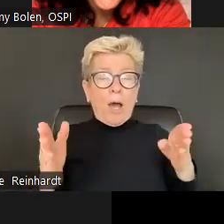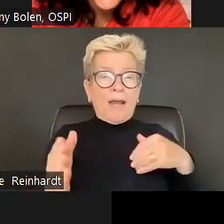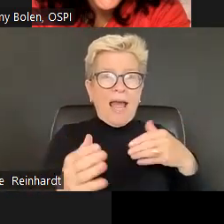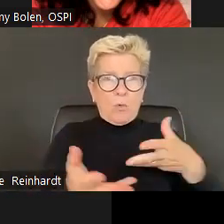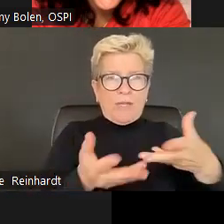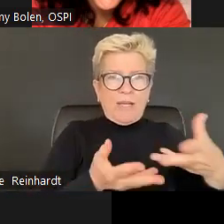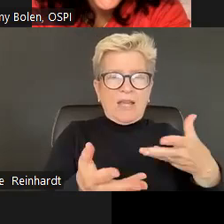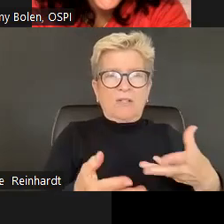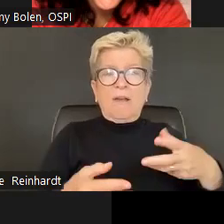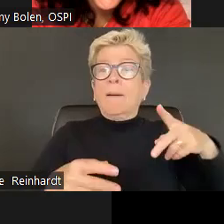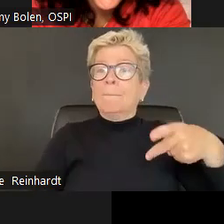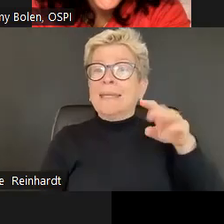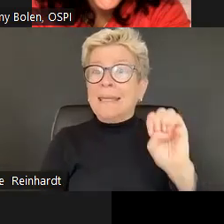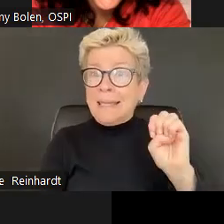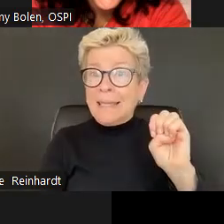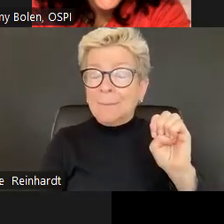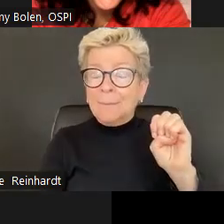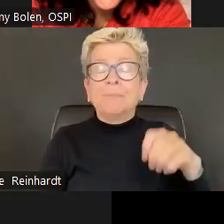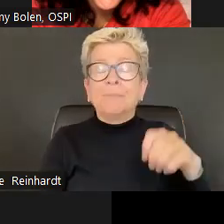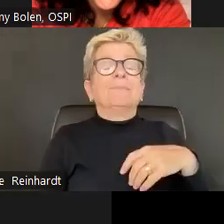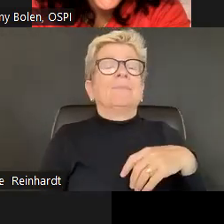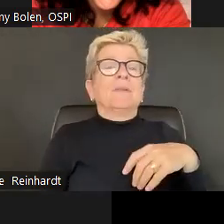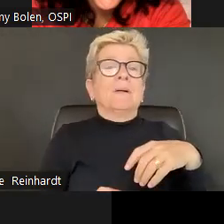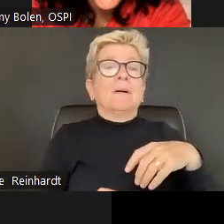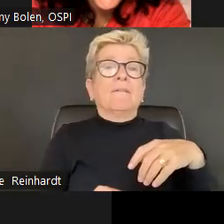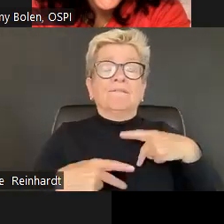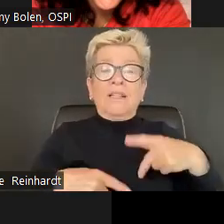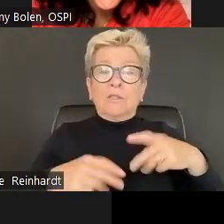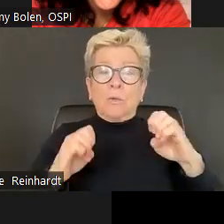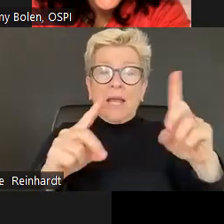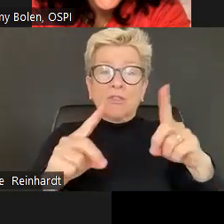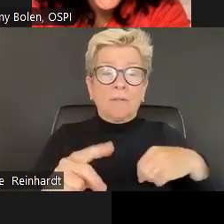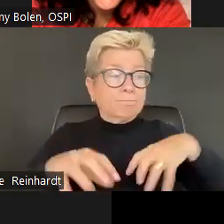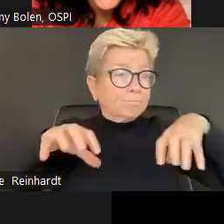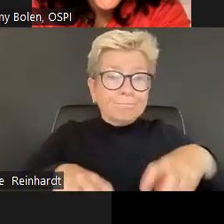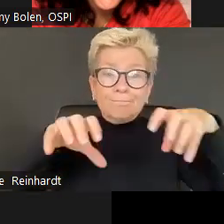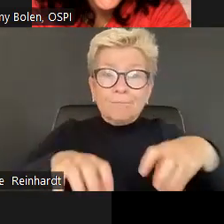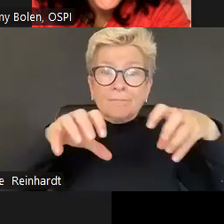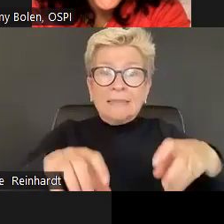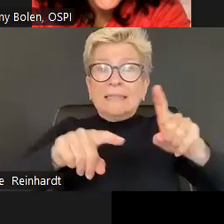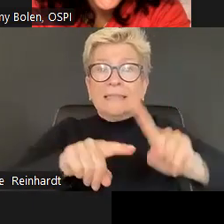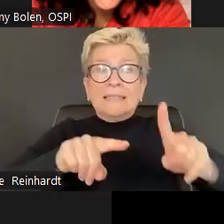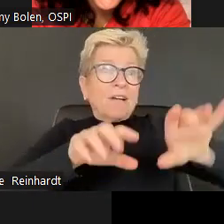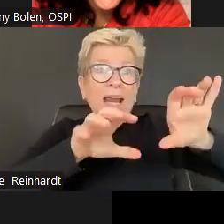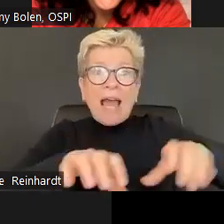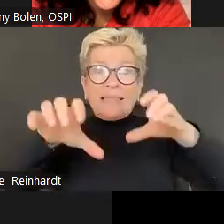So, meaning that students use social emotional skills to interact with each other. To be successful. So it's sort of similar to explicit strategy alignment, but it's more of a broader approach of how we engage, right?